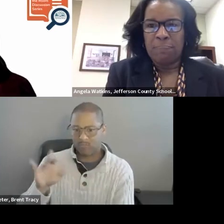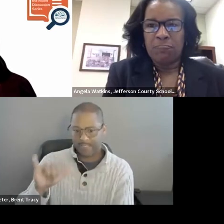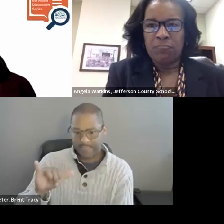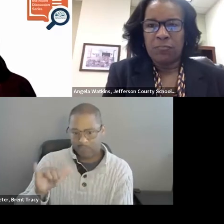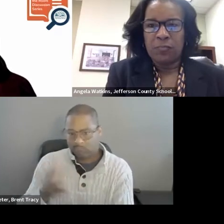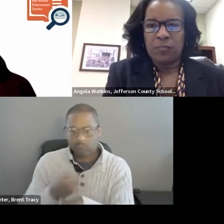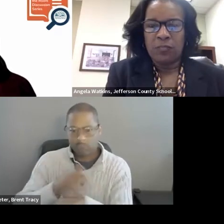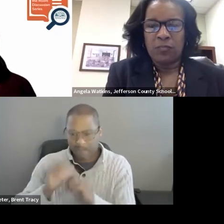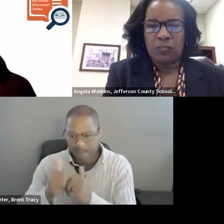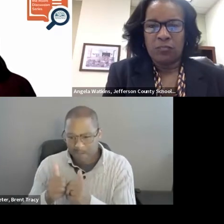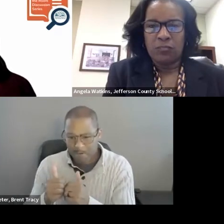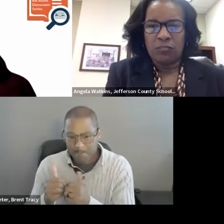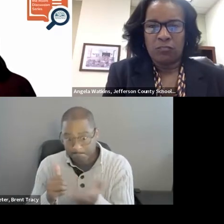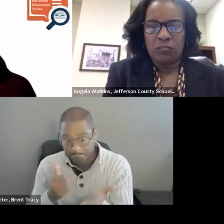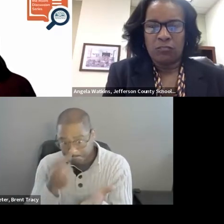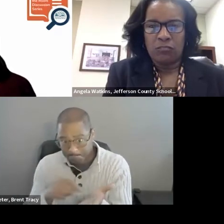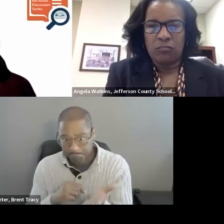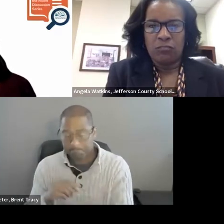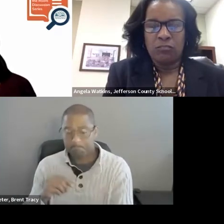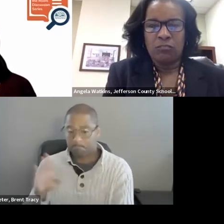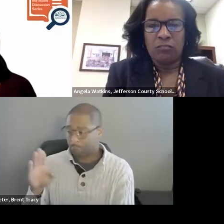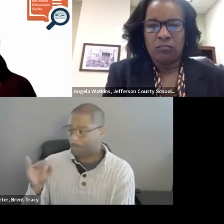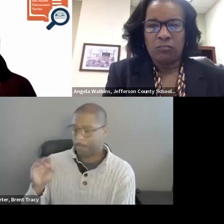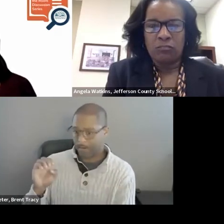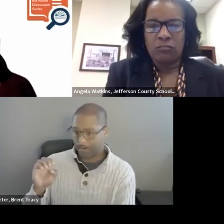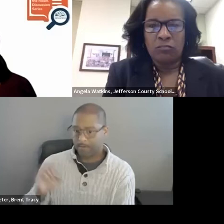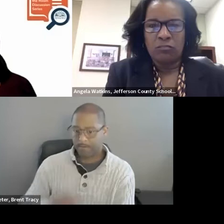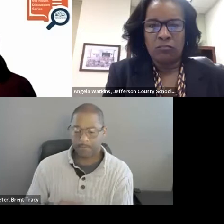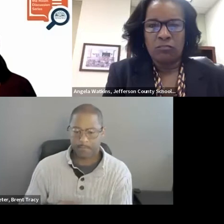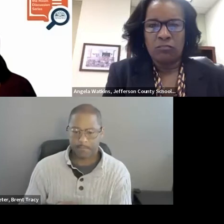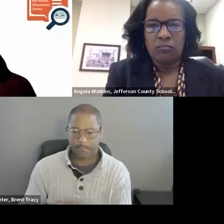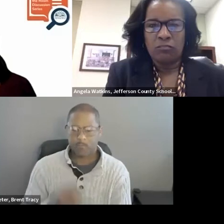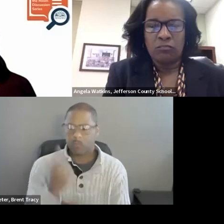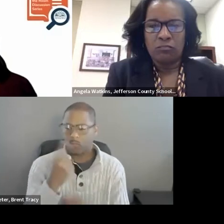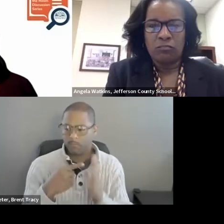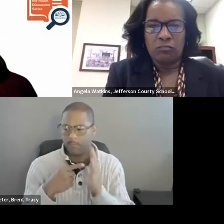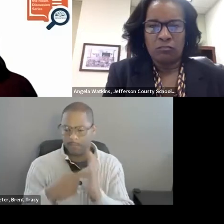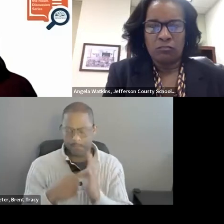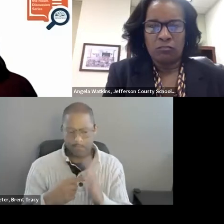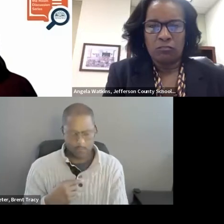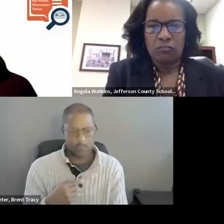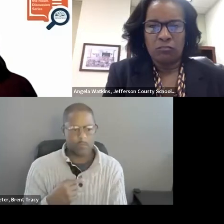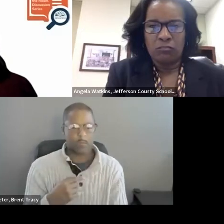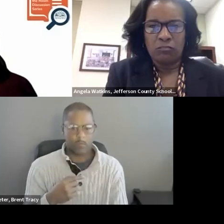BONNIE SHORT, M.A.: A simple example is when we are looking at the 2 ideas of Pressure and Support.